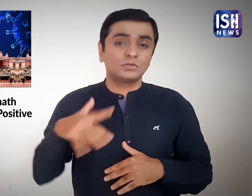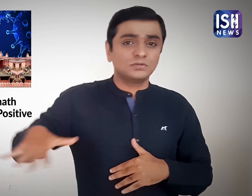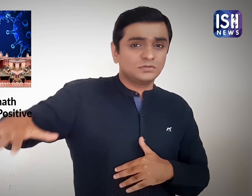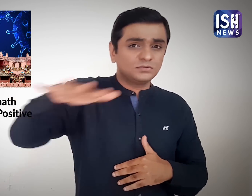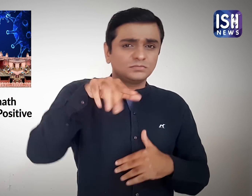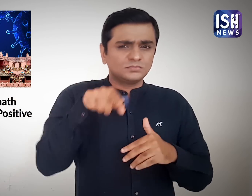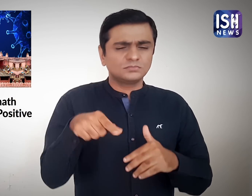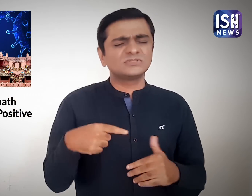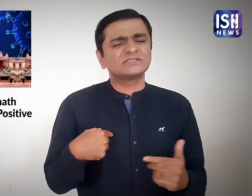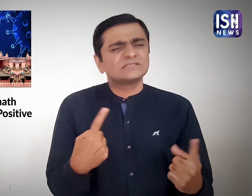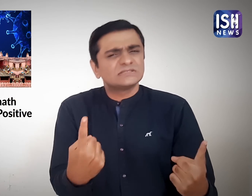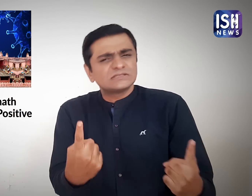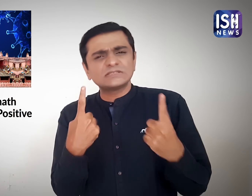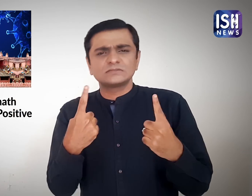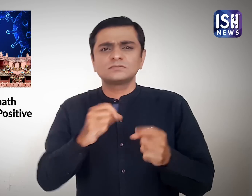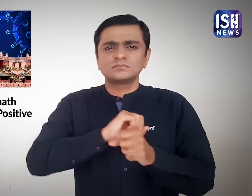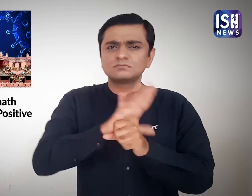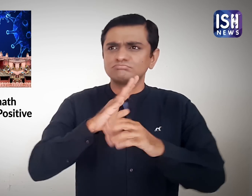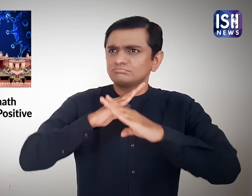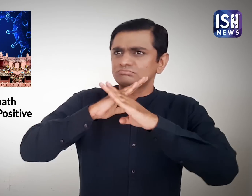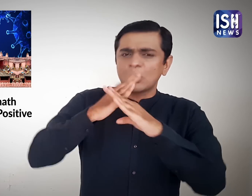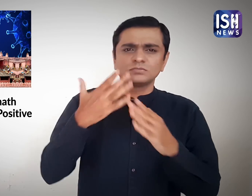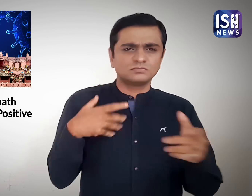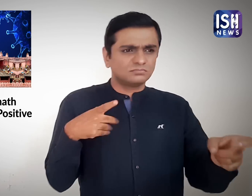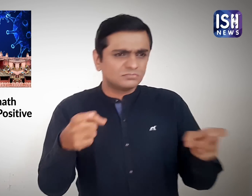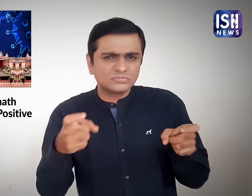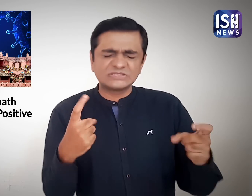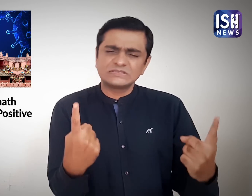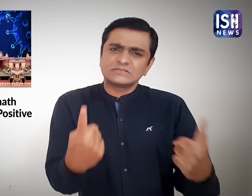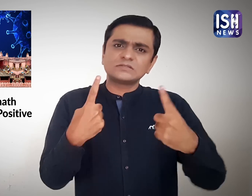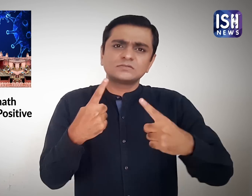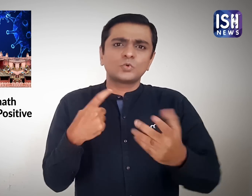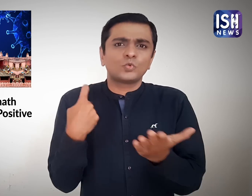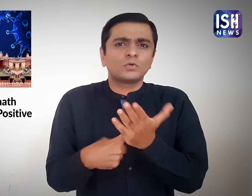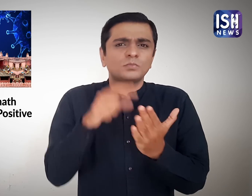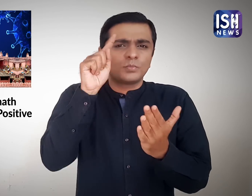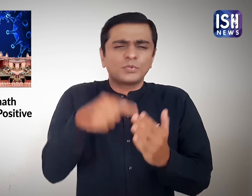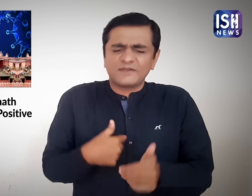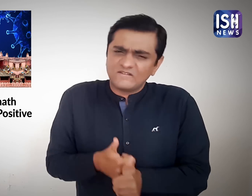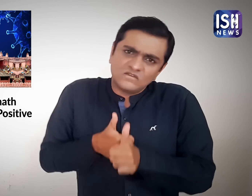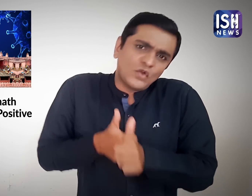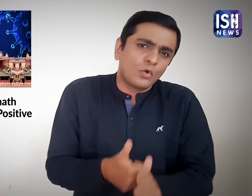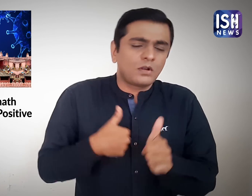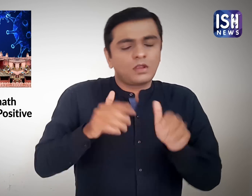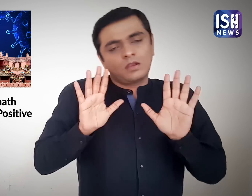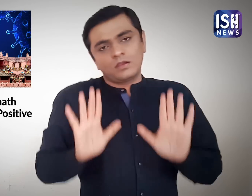The Puri district administration will strictly follow Covid-19 guidelines.